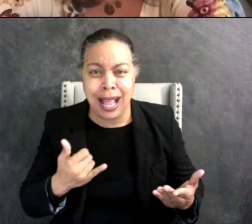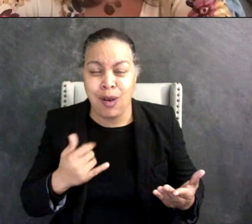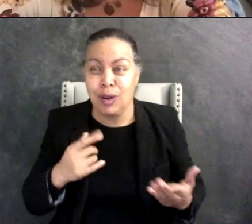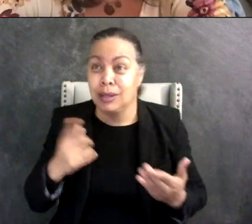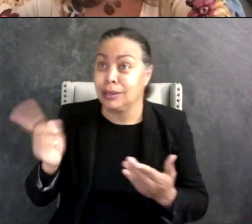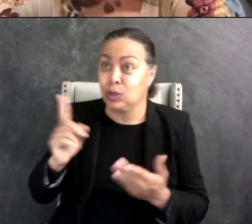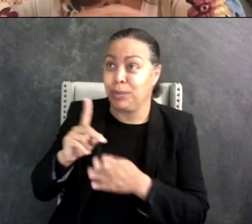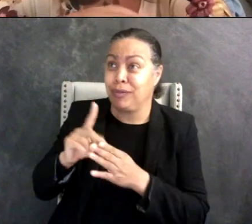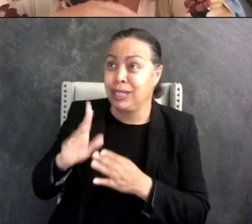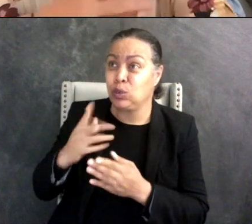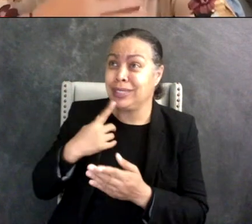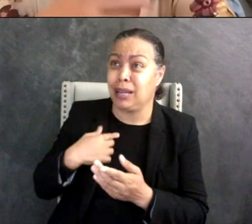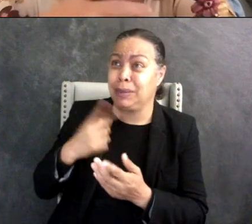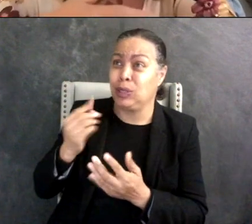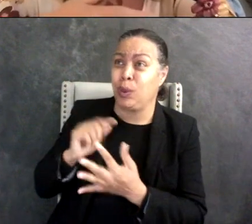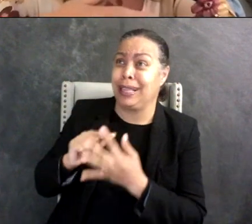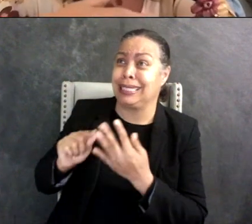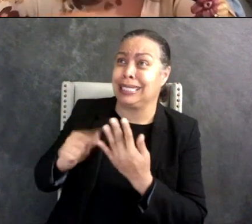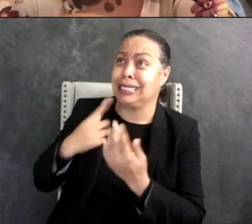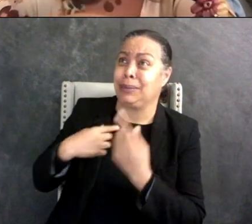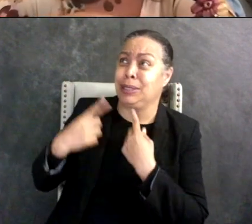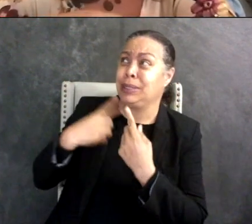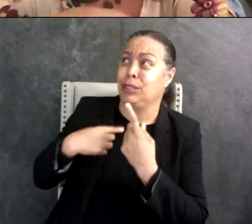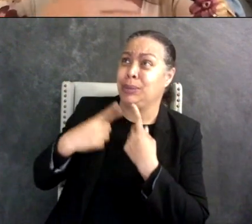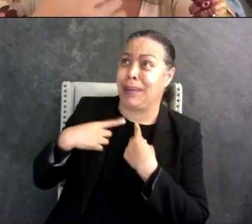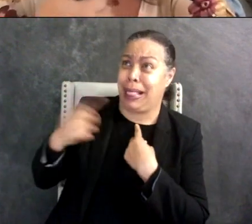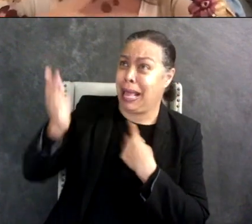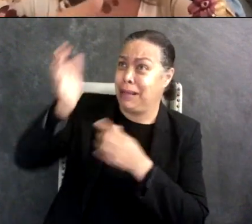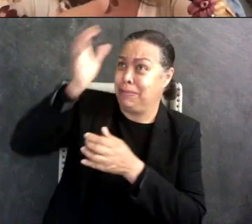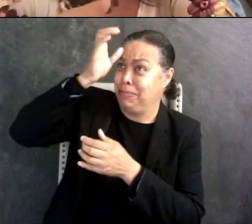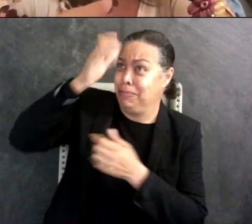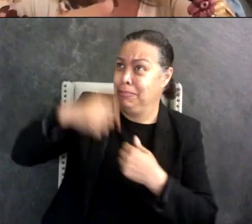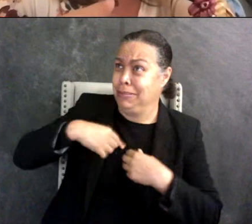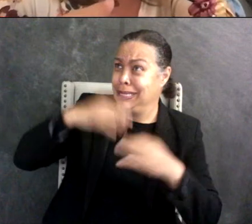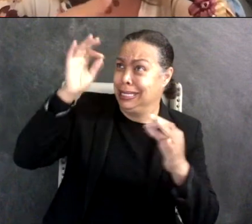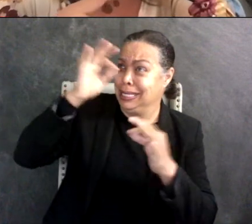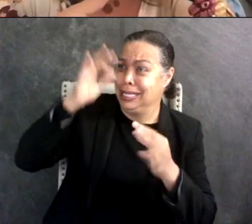things and you feel like you don't know anything, so you know as a neurotypical parent especially